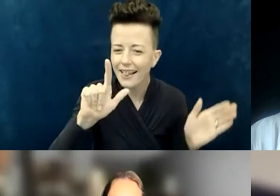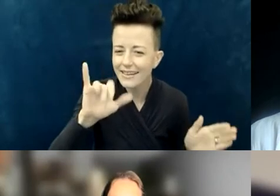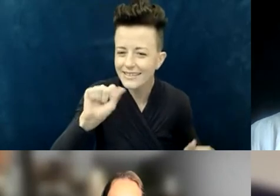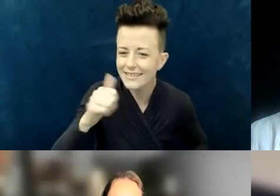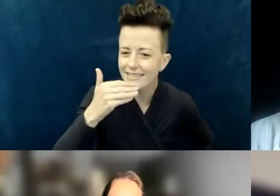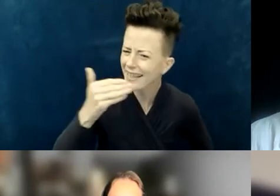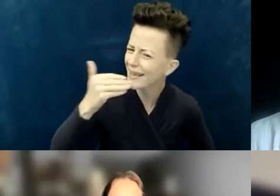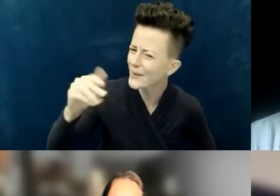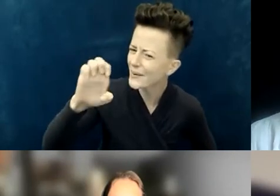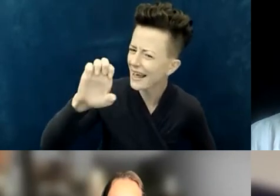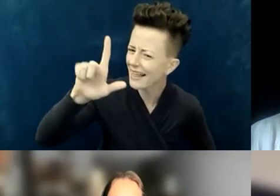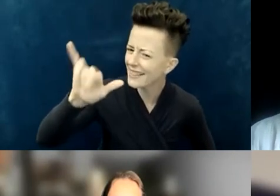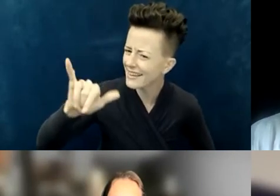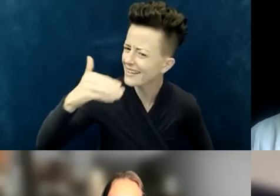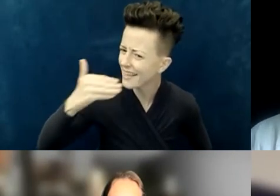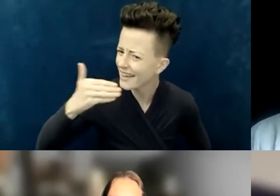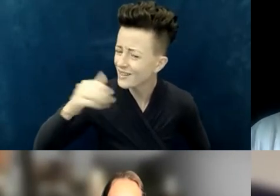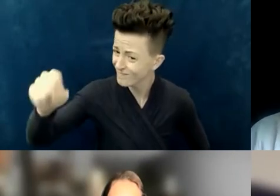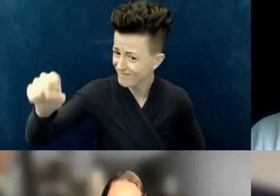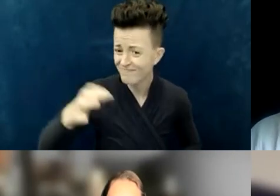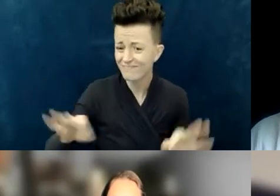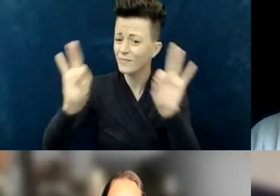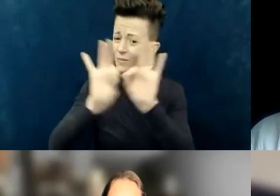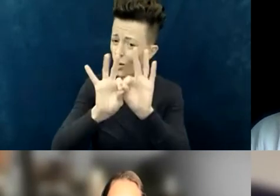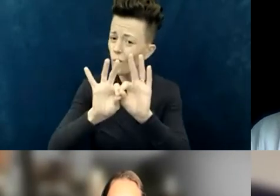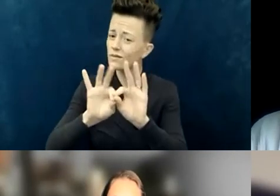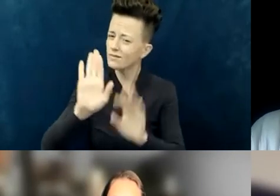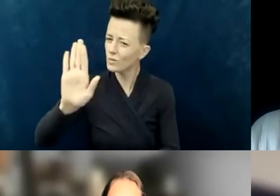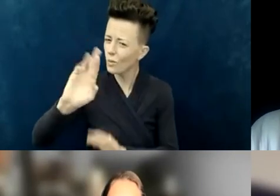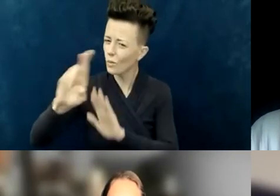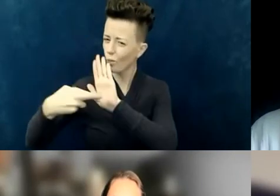that your role as an advocate can be expansive in many ways,